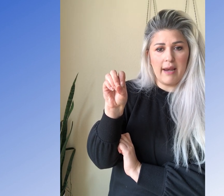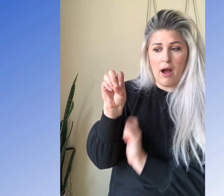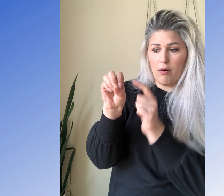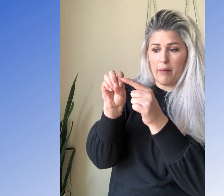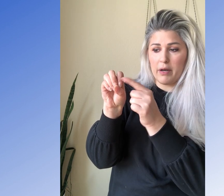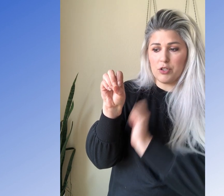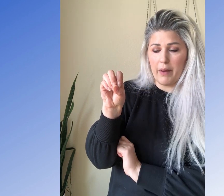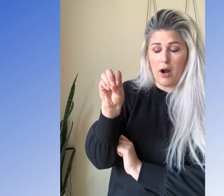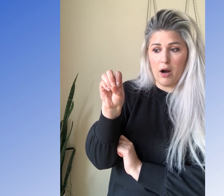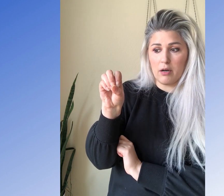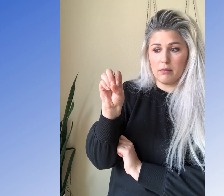now I'm going to do my R